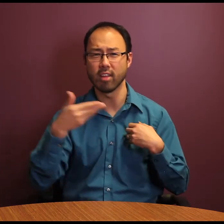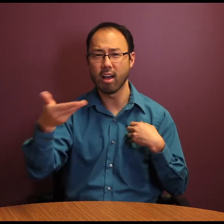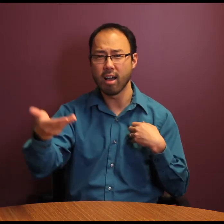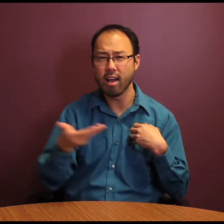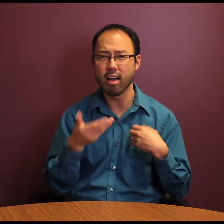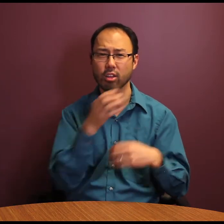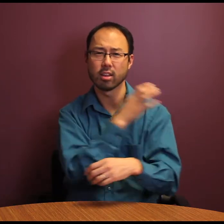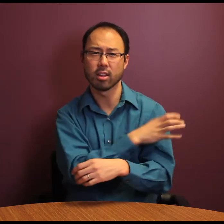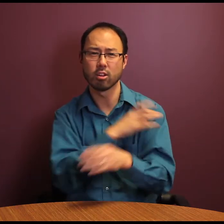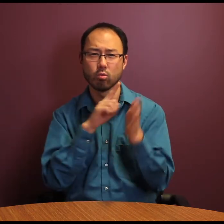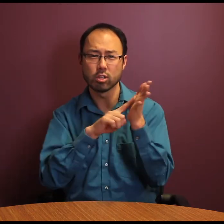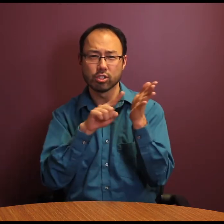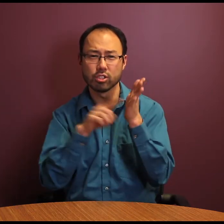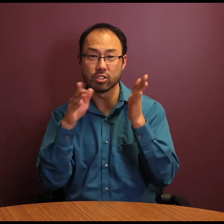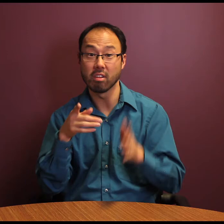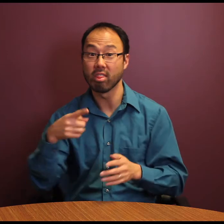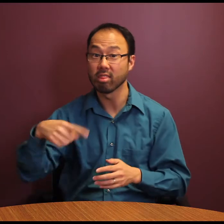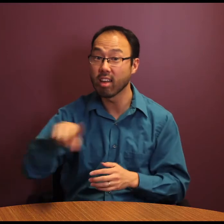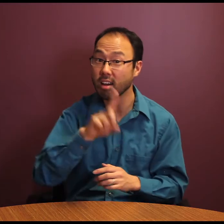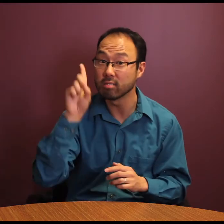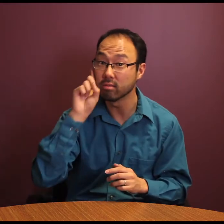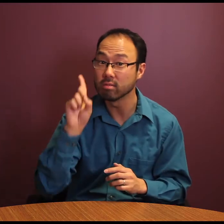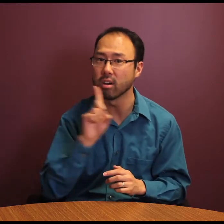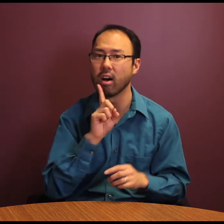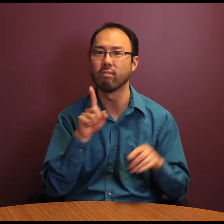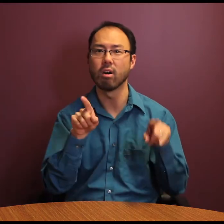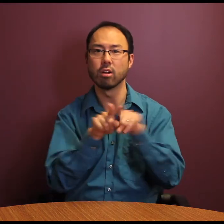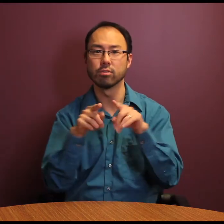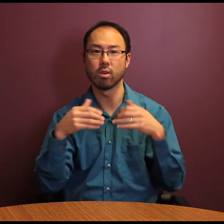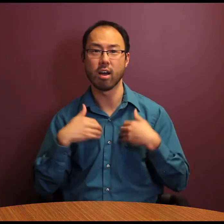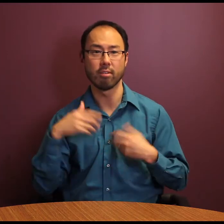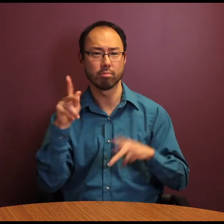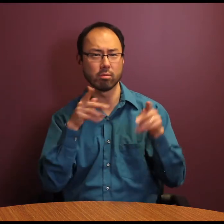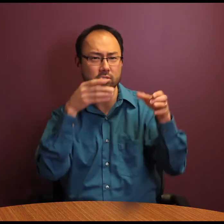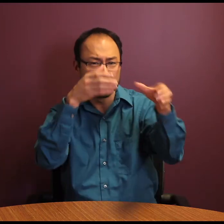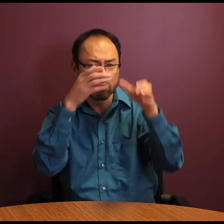in recognition of the department’s commitment to conducting research through Deaf and Deaf-competent